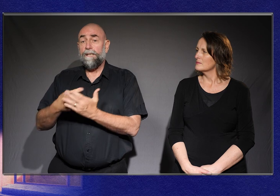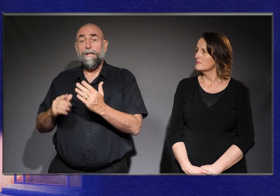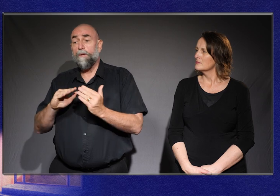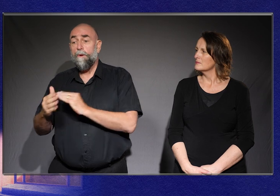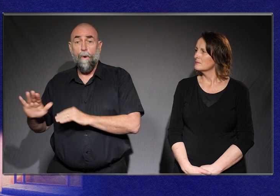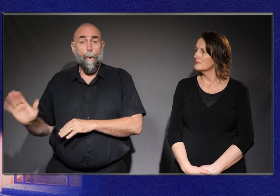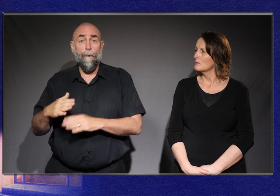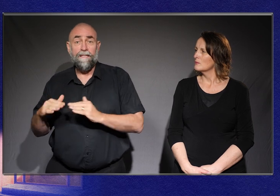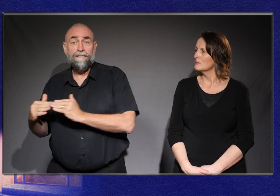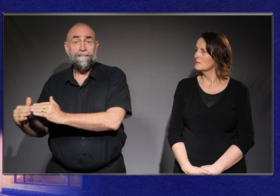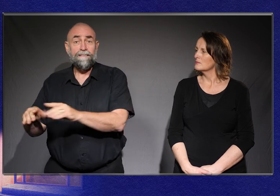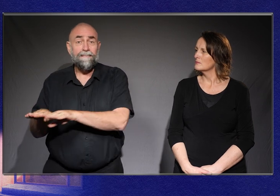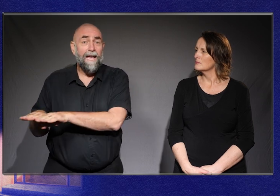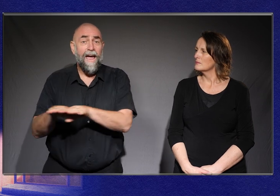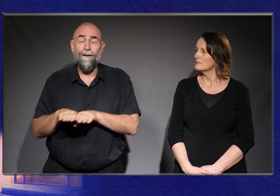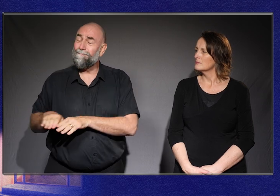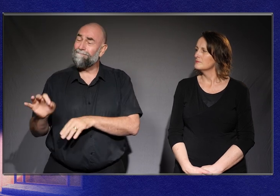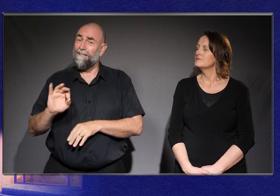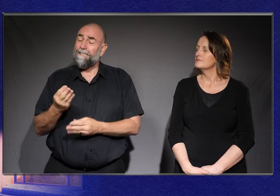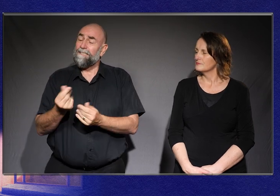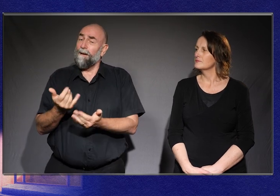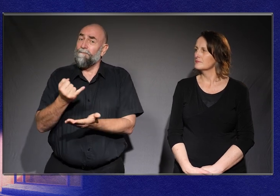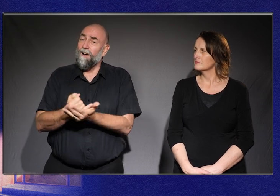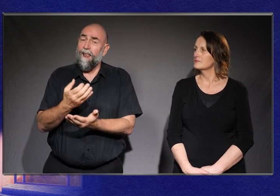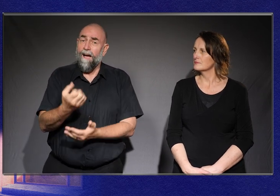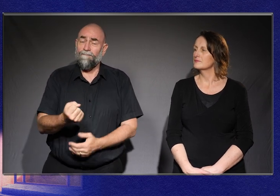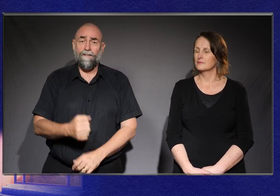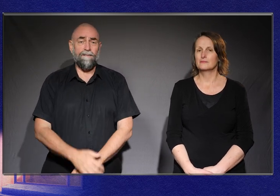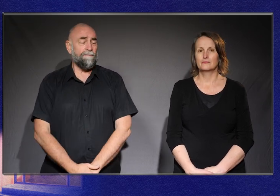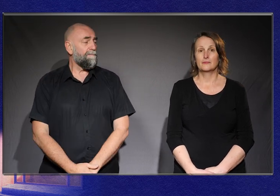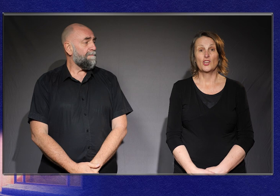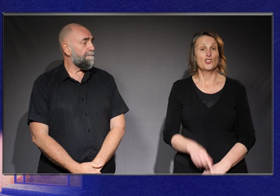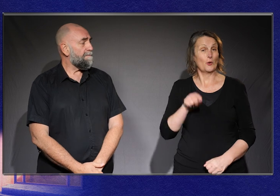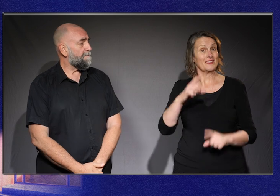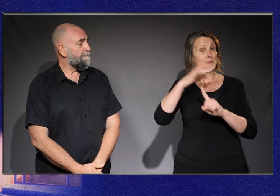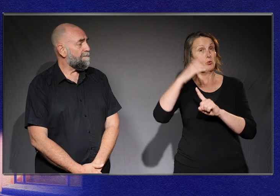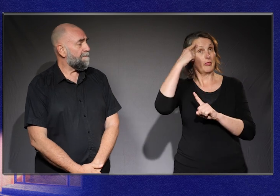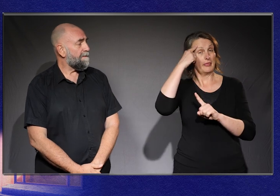So, what is it, about how disability has been viewed in the past that shapes what we think today?